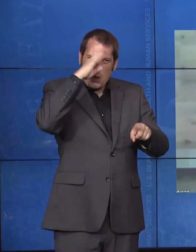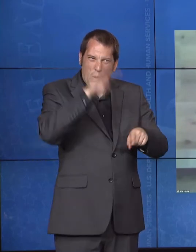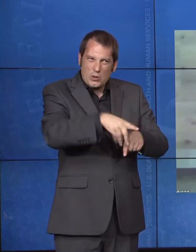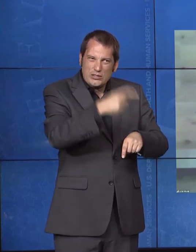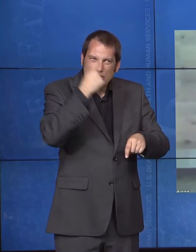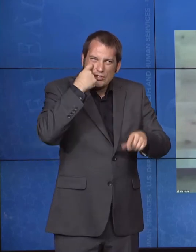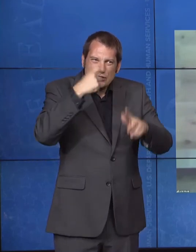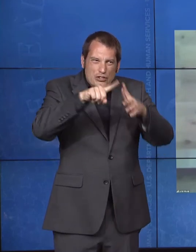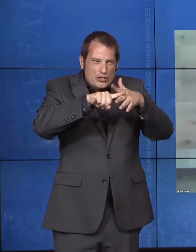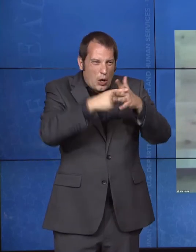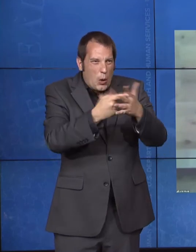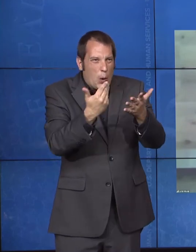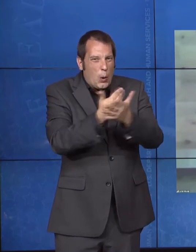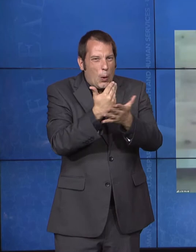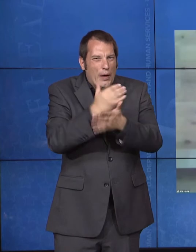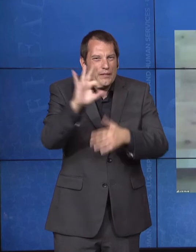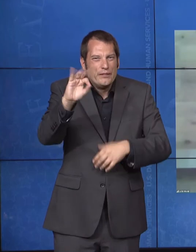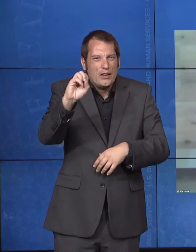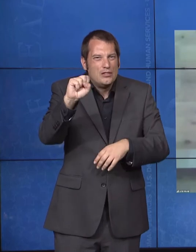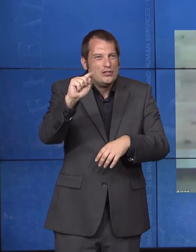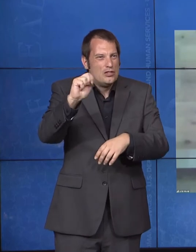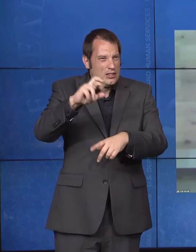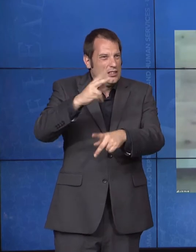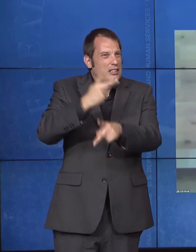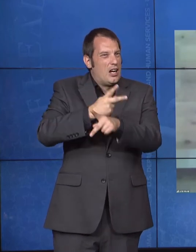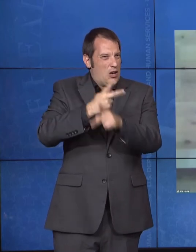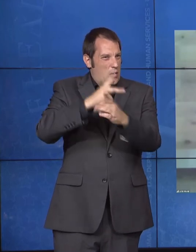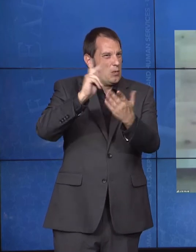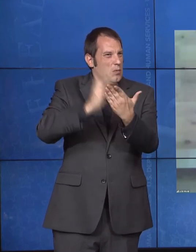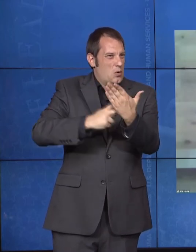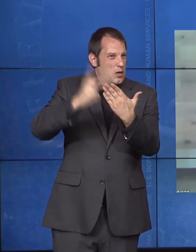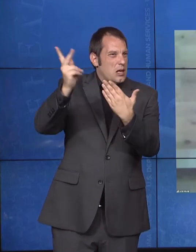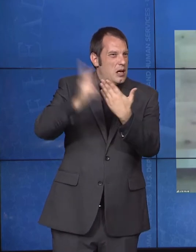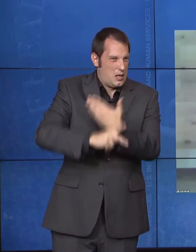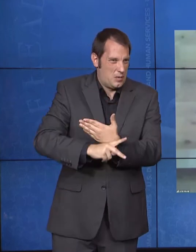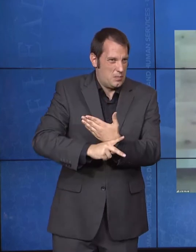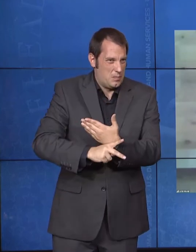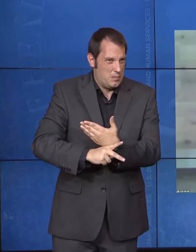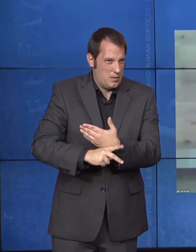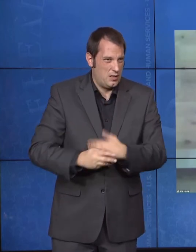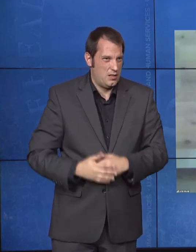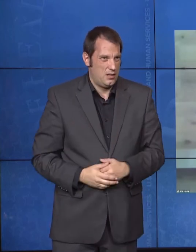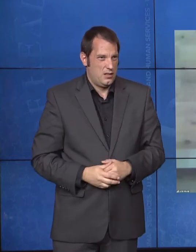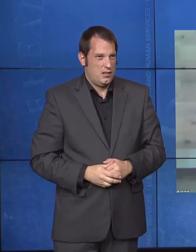children in foster care almost has a disability. And you and I have partnered on that specific